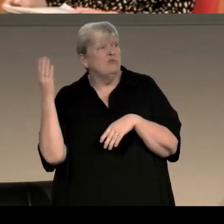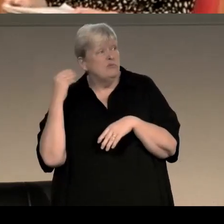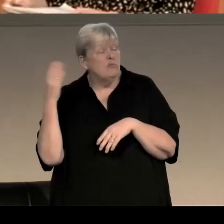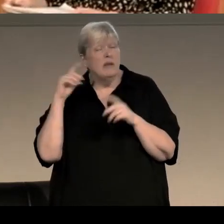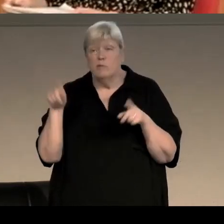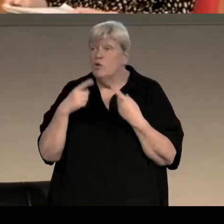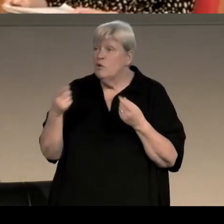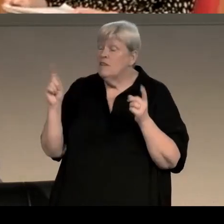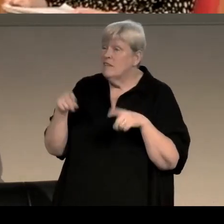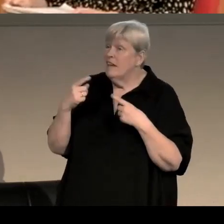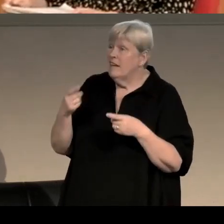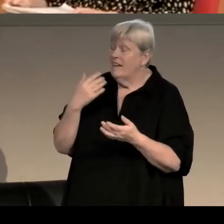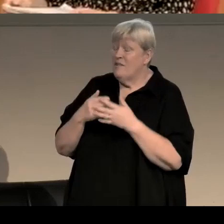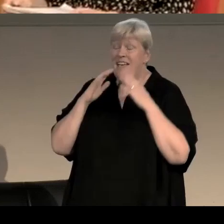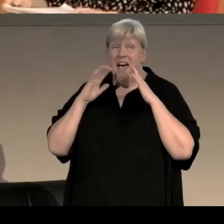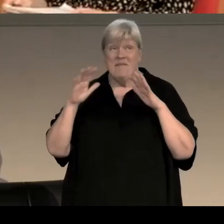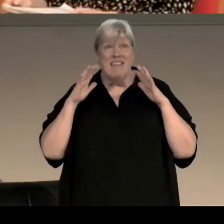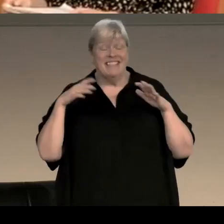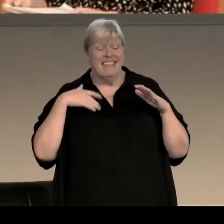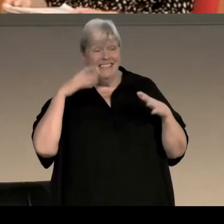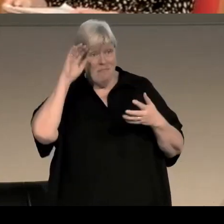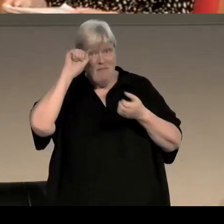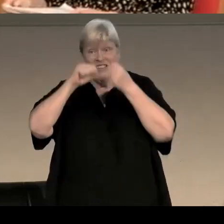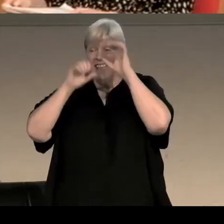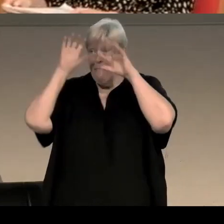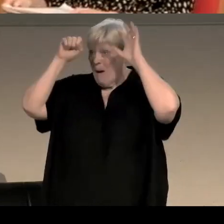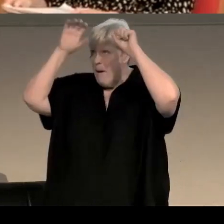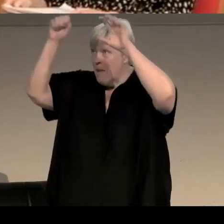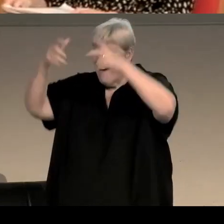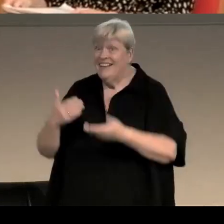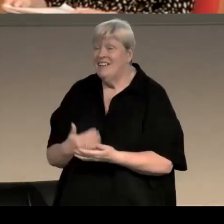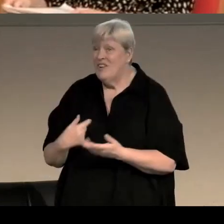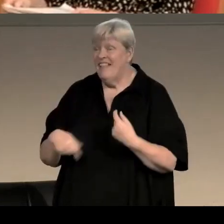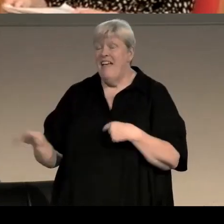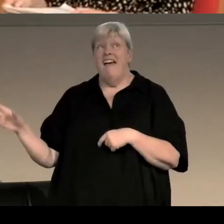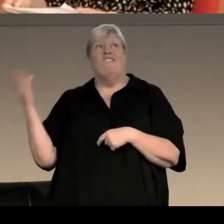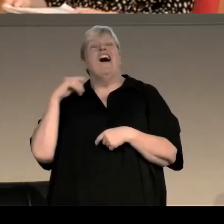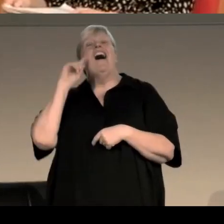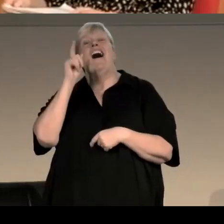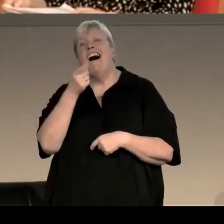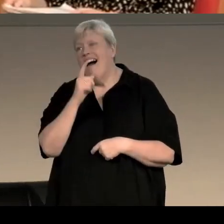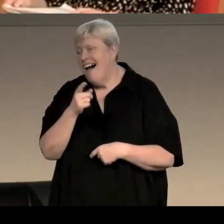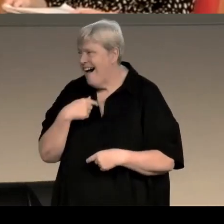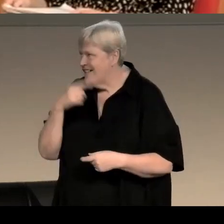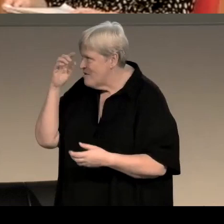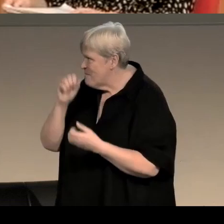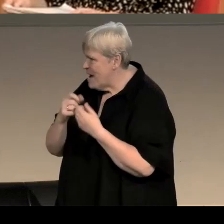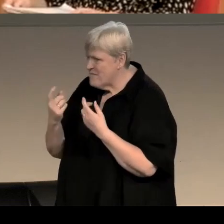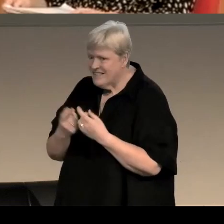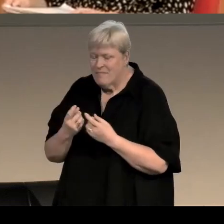and that - music's an amazing time machine isn't it, I mean so often you know you're out shopping and there's a track playing or something comes on the radio and instantly,